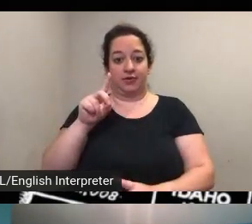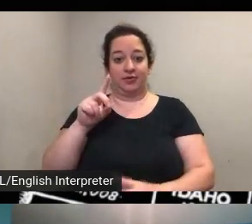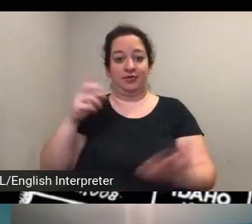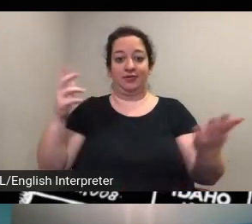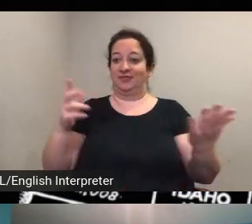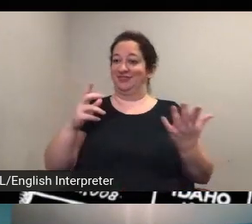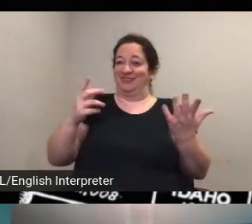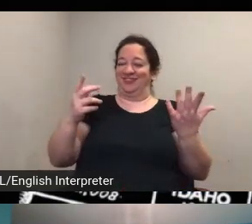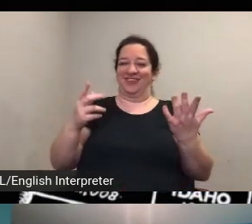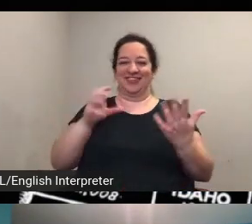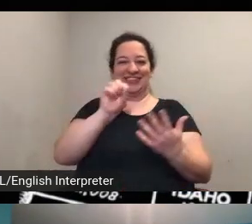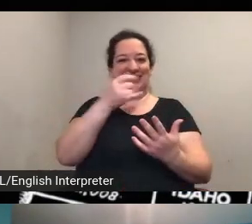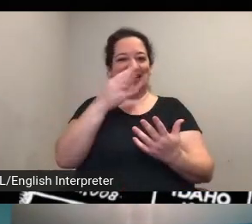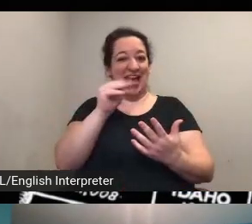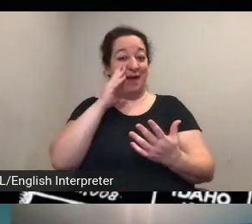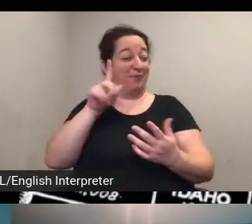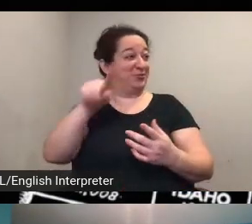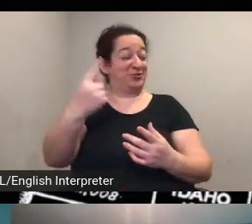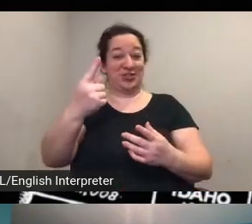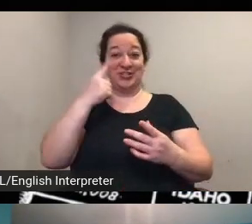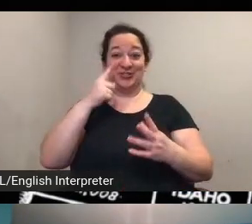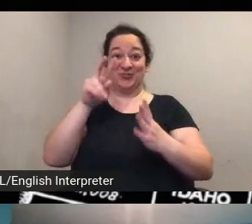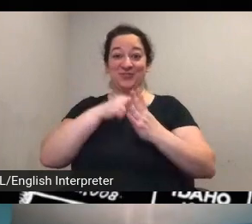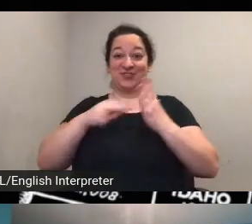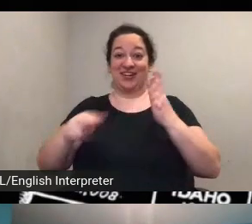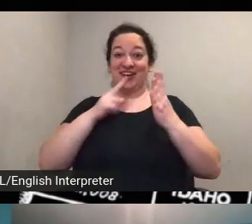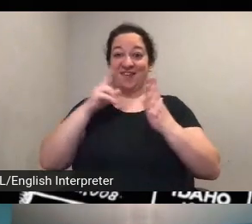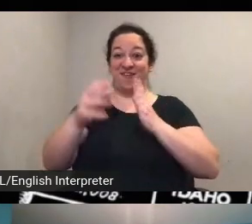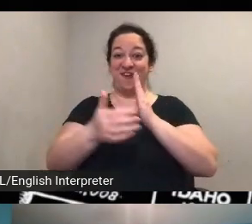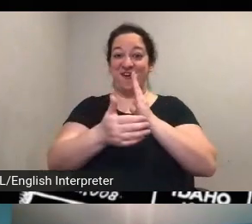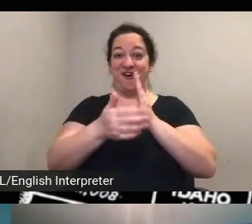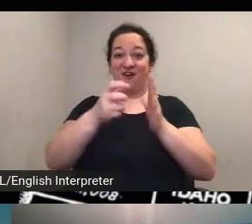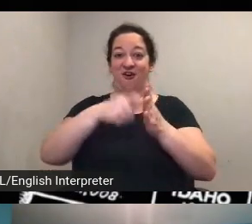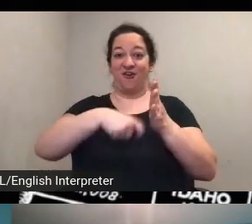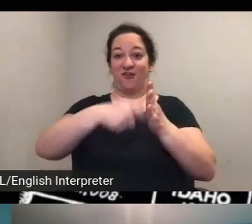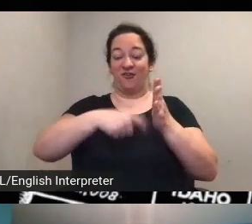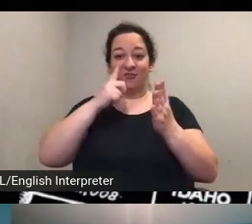article about augusta um this morning um christina allison